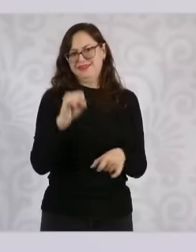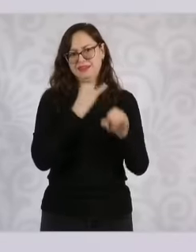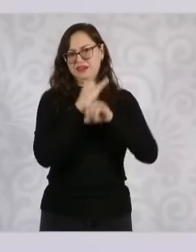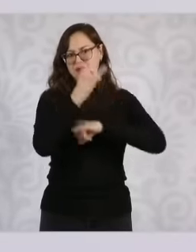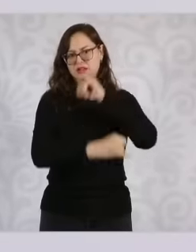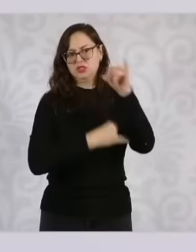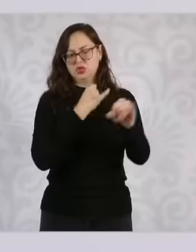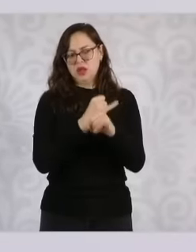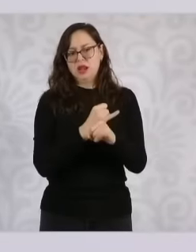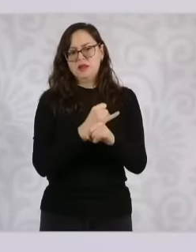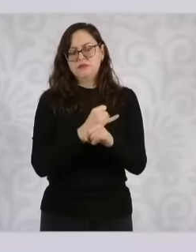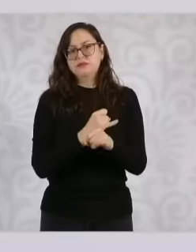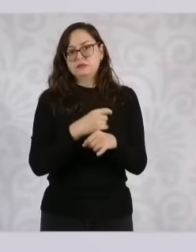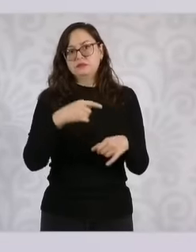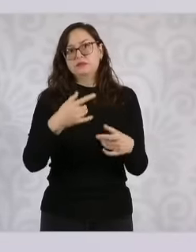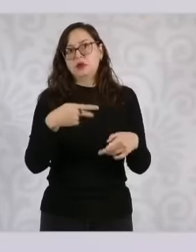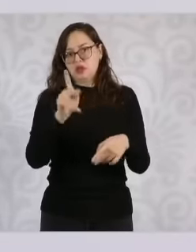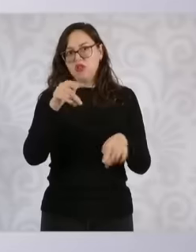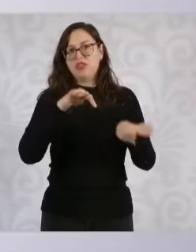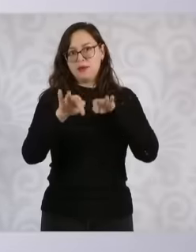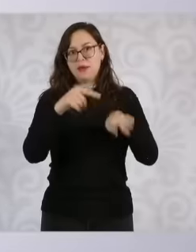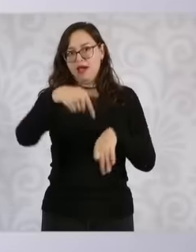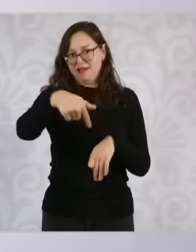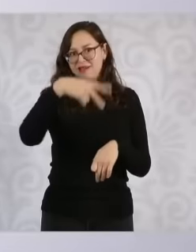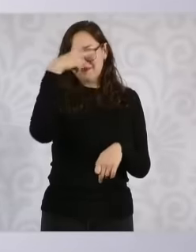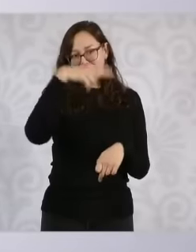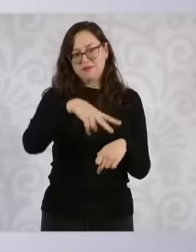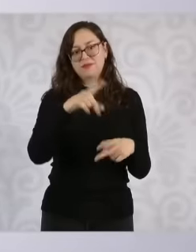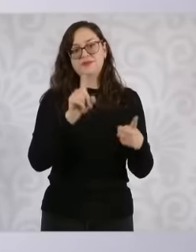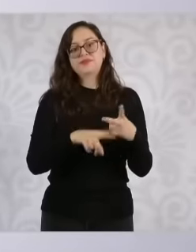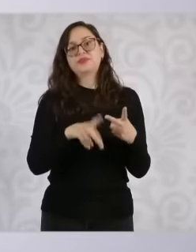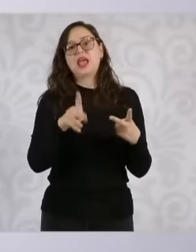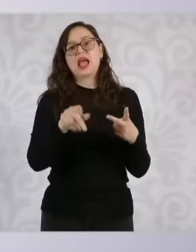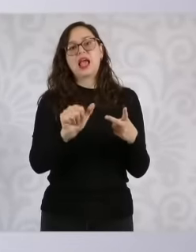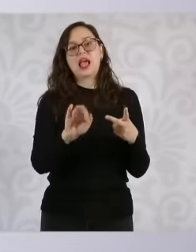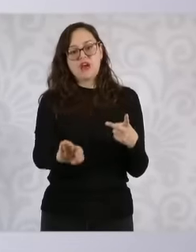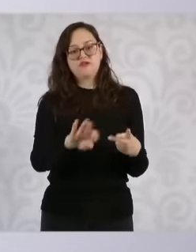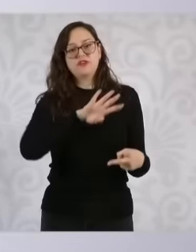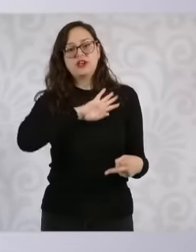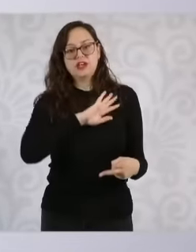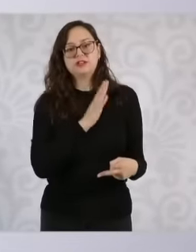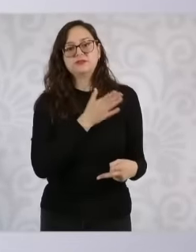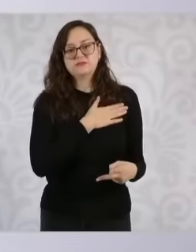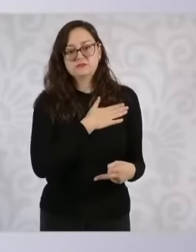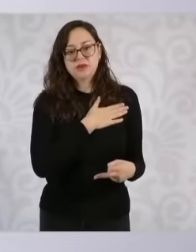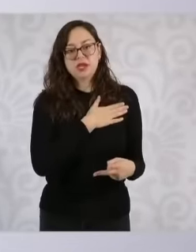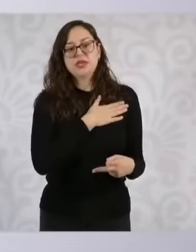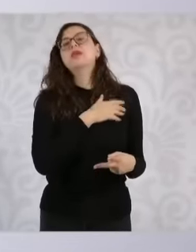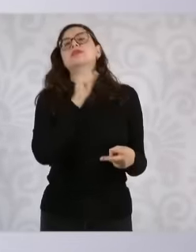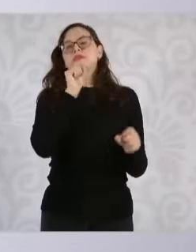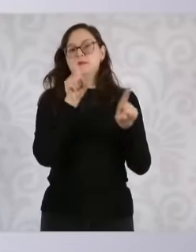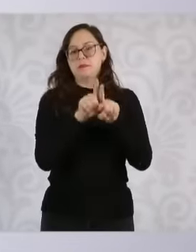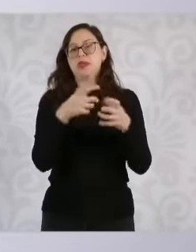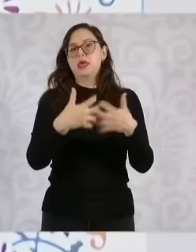Sagú in Hidalgo, the other Escaf, which is Spanish, has a plant in Huehuetoca, State of